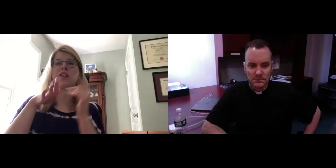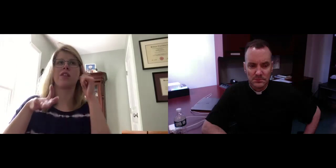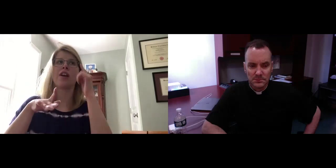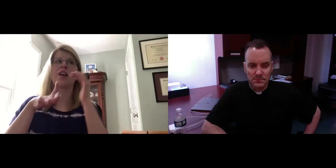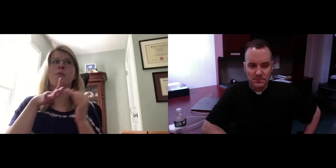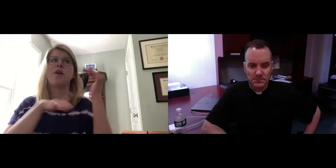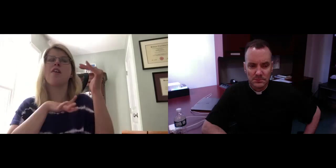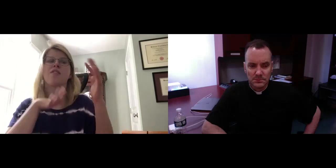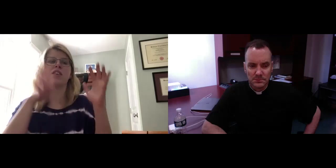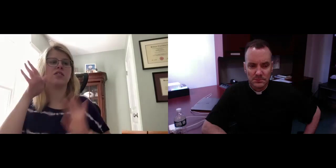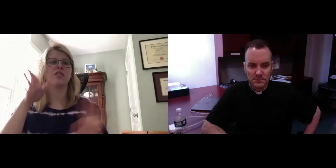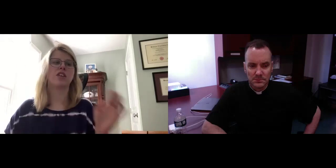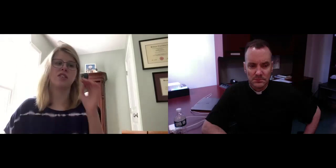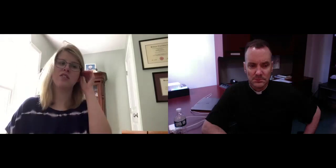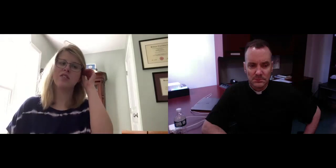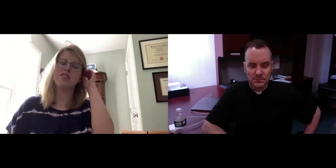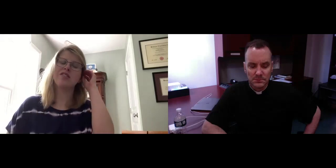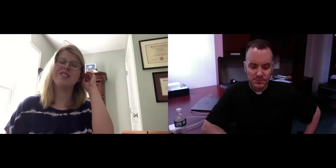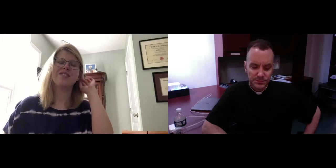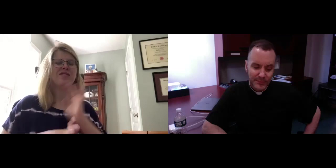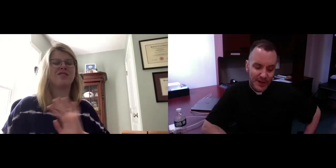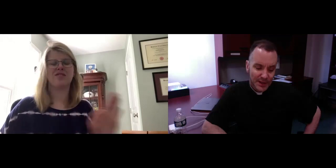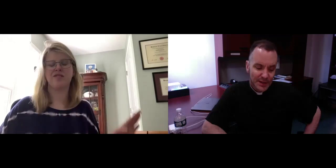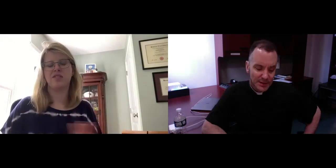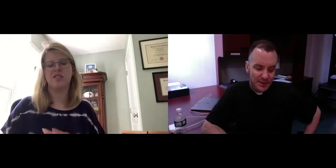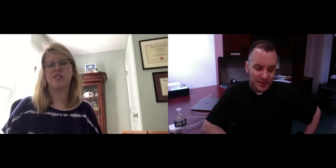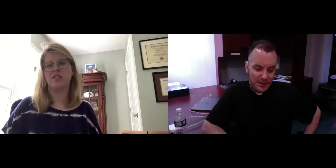equality and we don't want to show people that we think we're better than them.